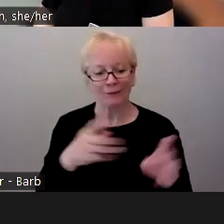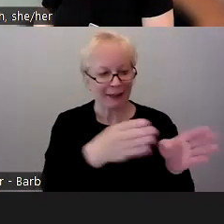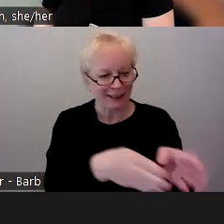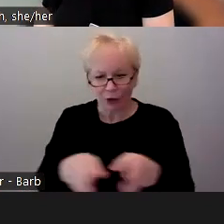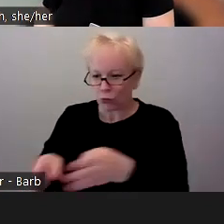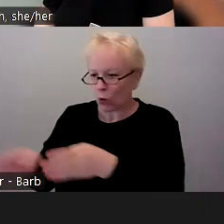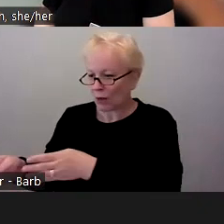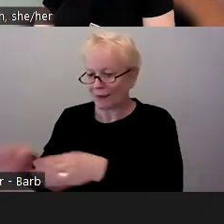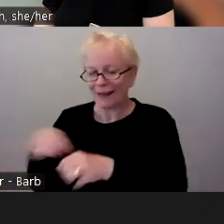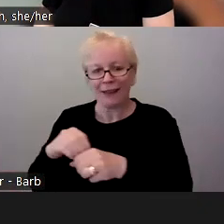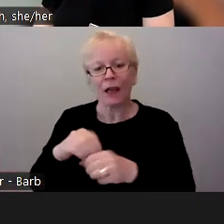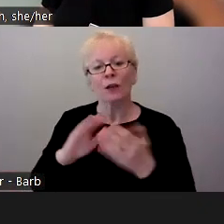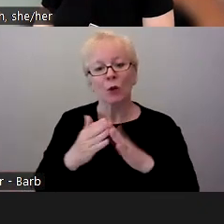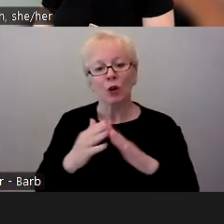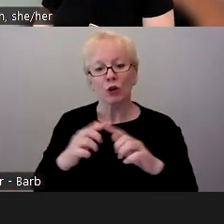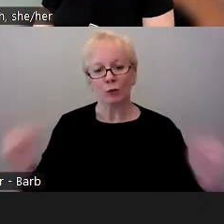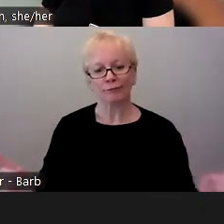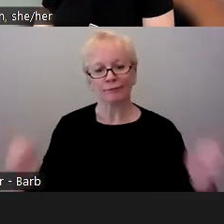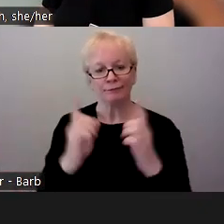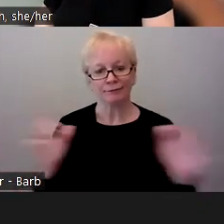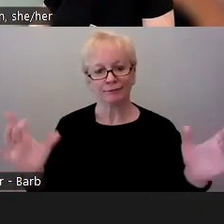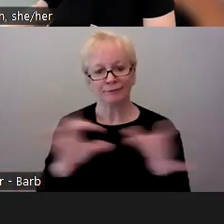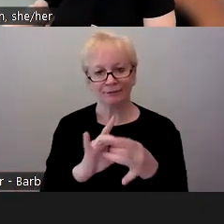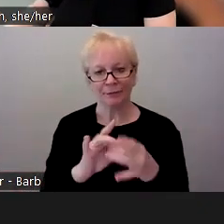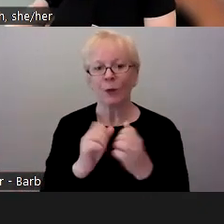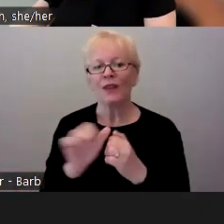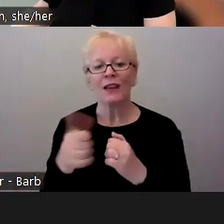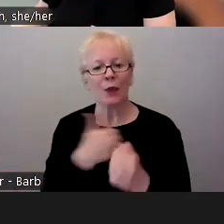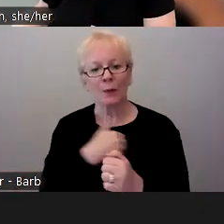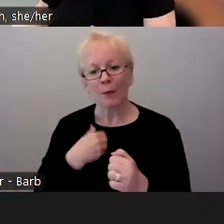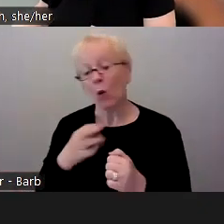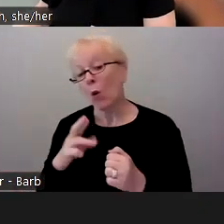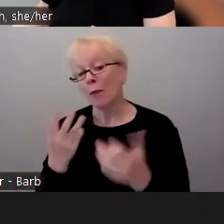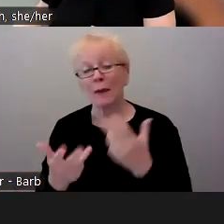partnered with another member of the community or another two members for a triad of the